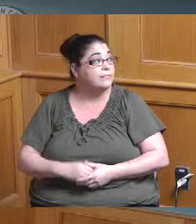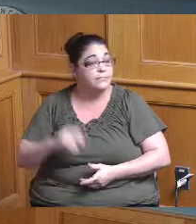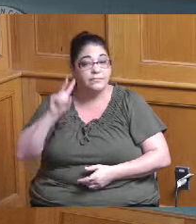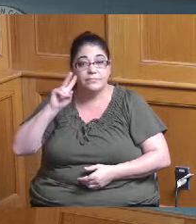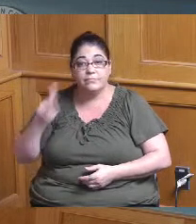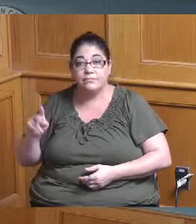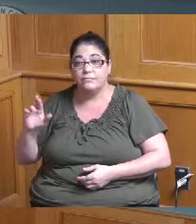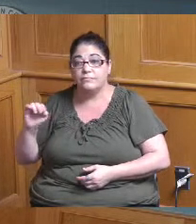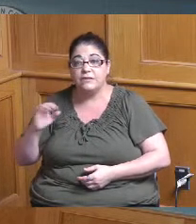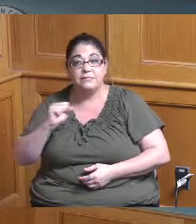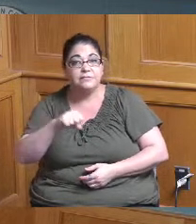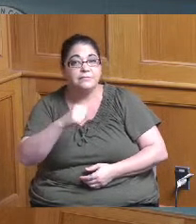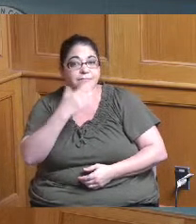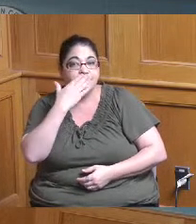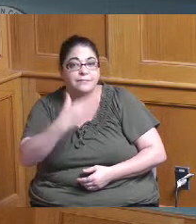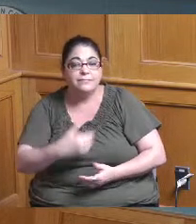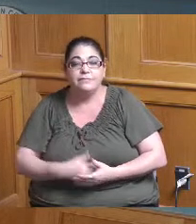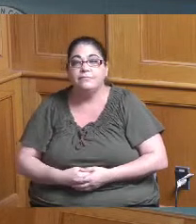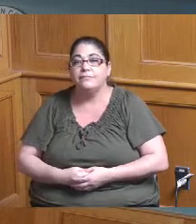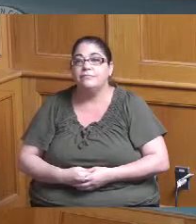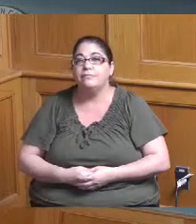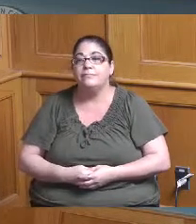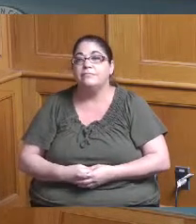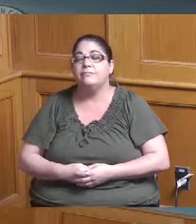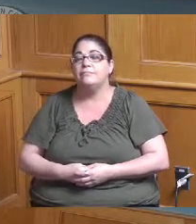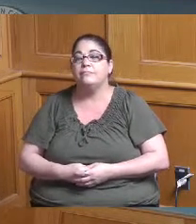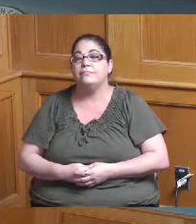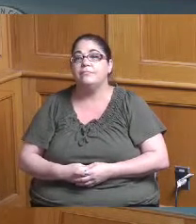yes thank you I just want to go back to the delivery status